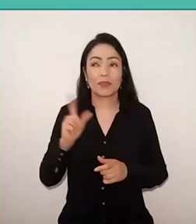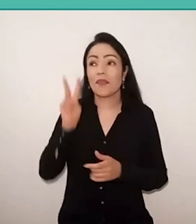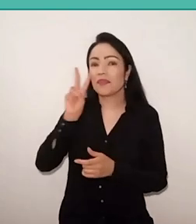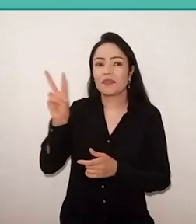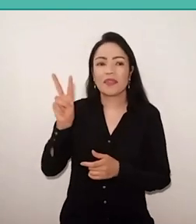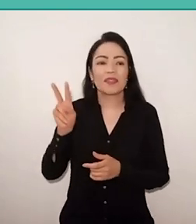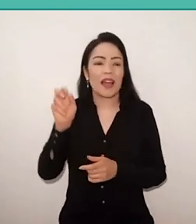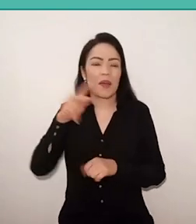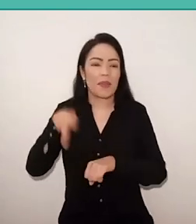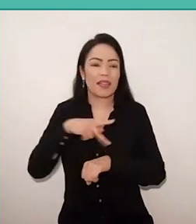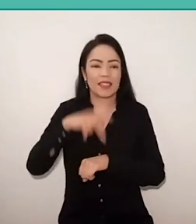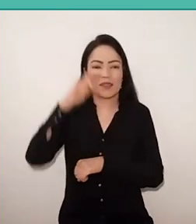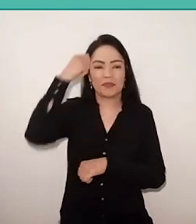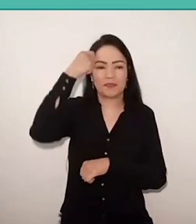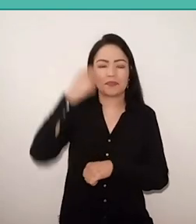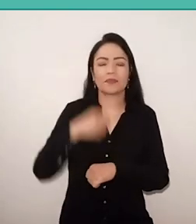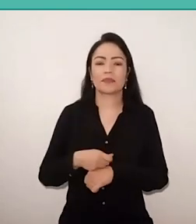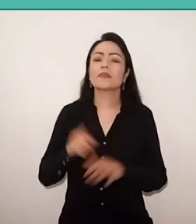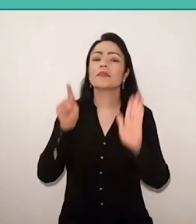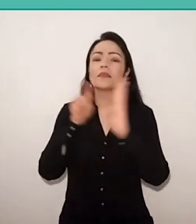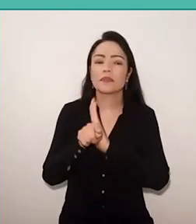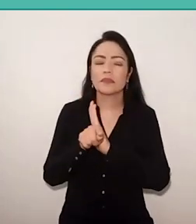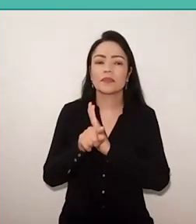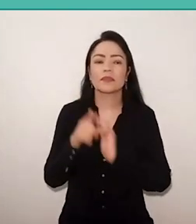For Sergio, I have a question here, Sergio,